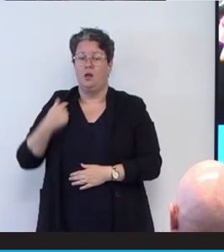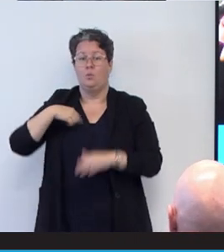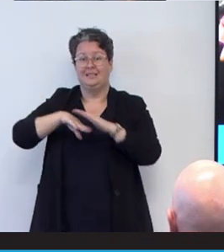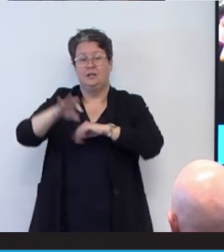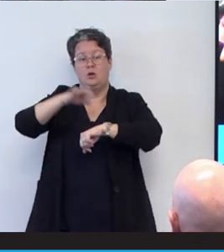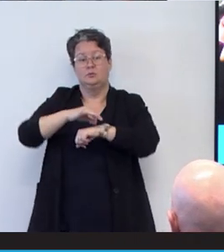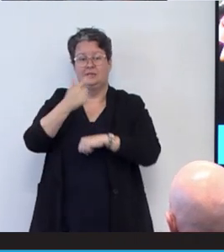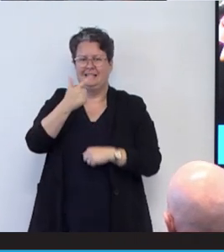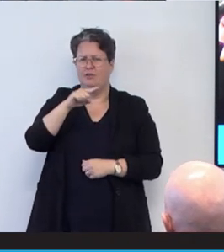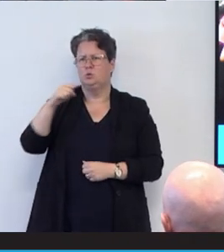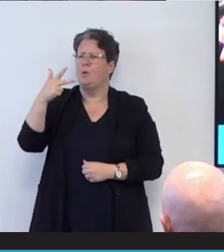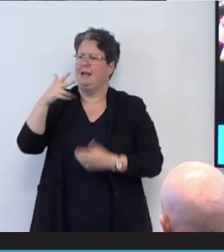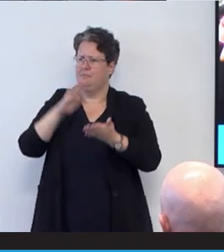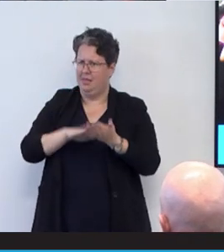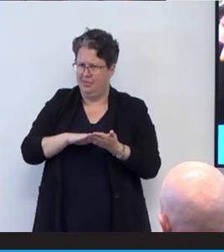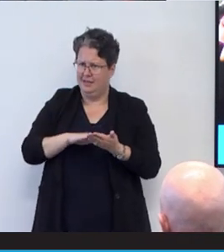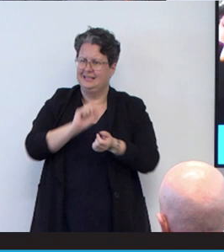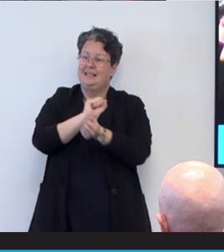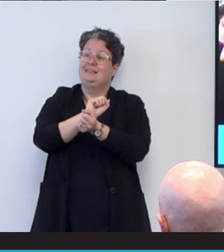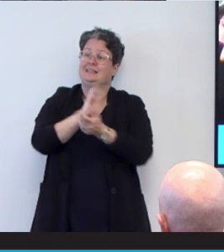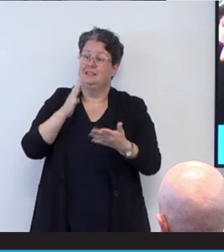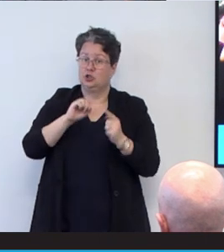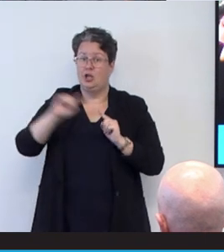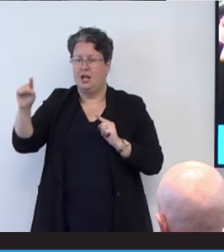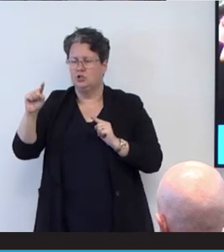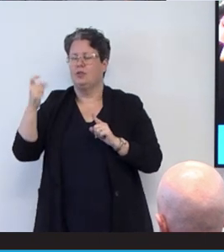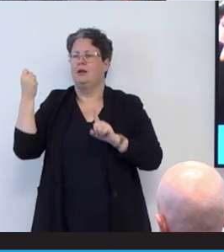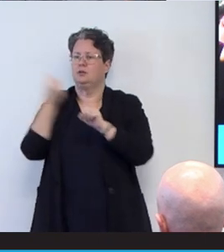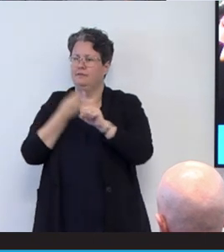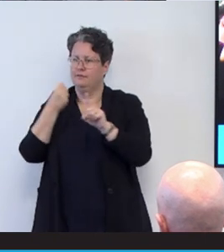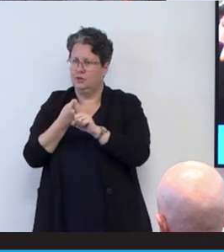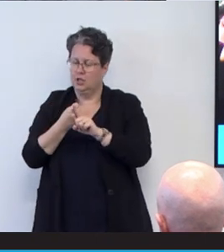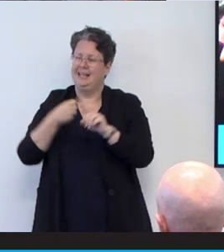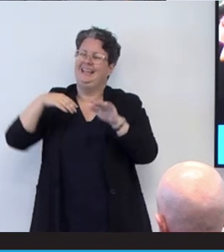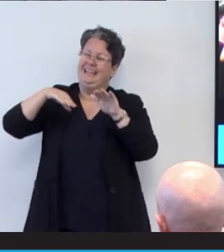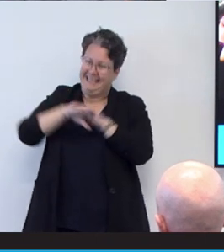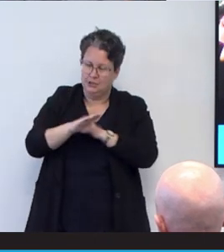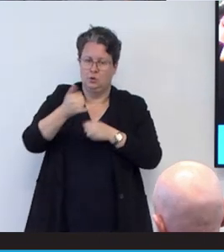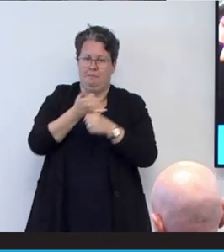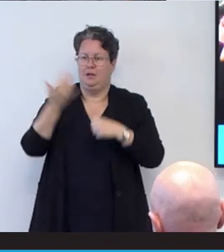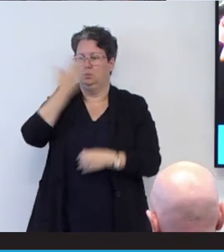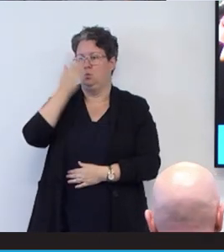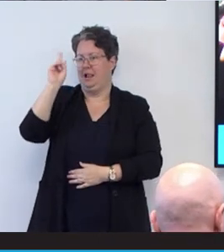discharged. Then I had to fight my way back into medical school. Fortunately,